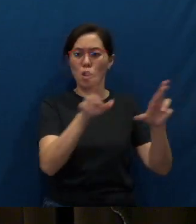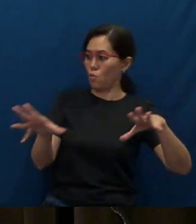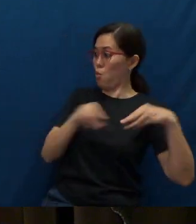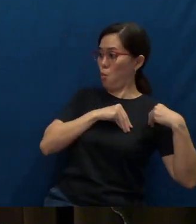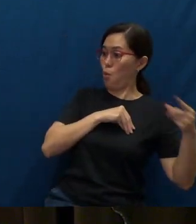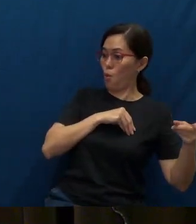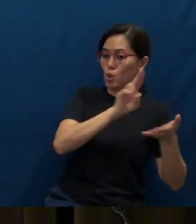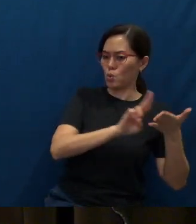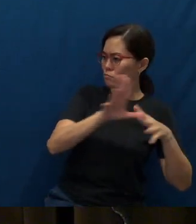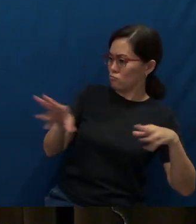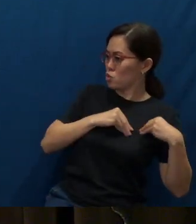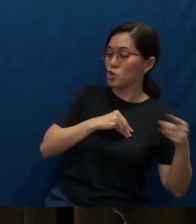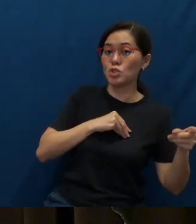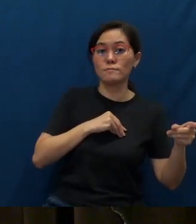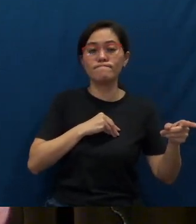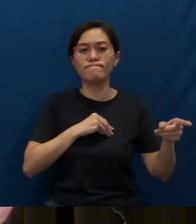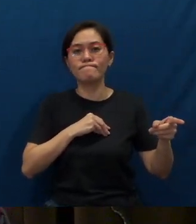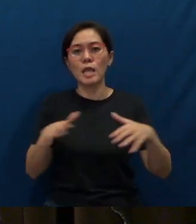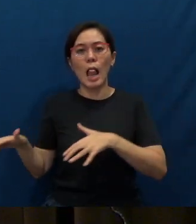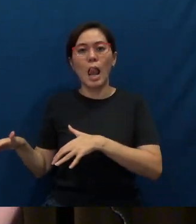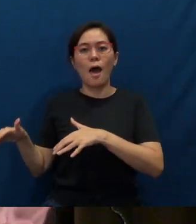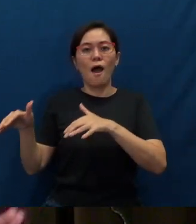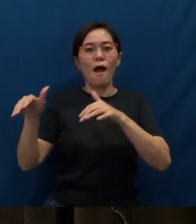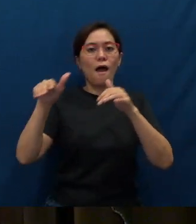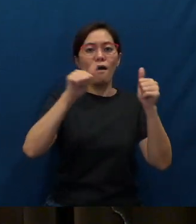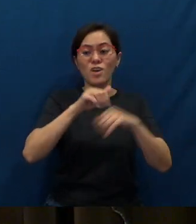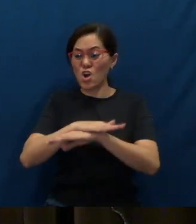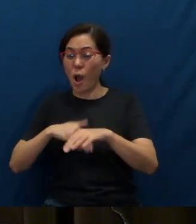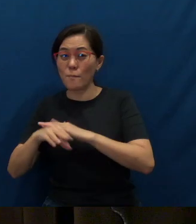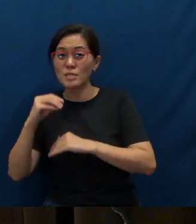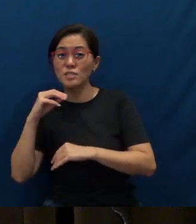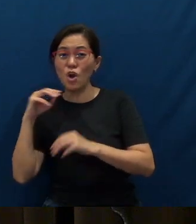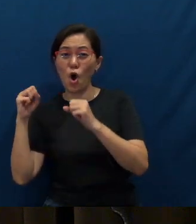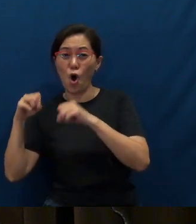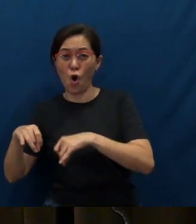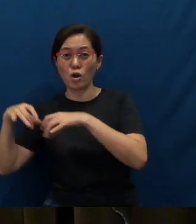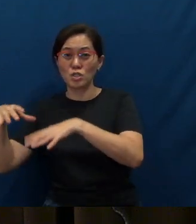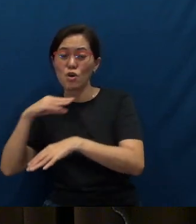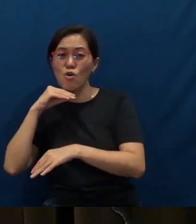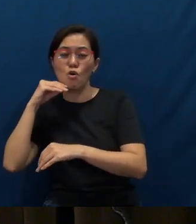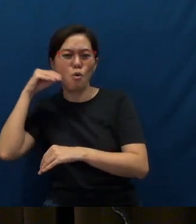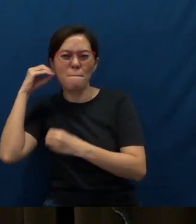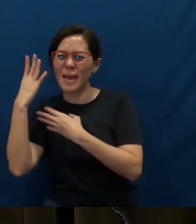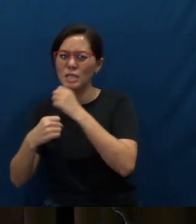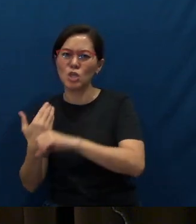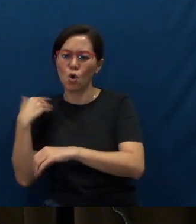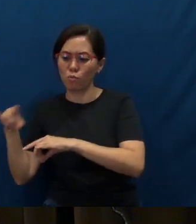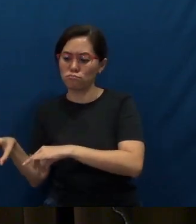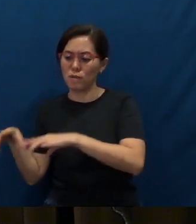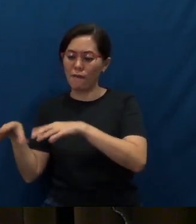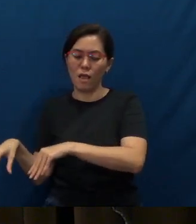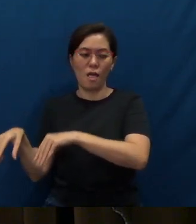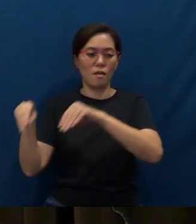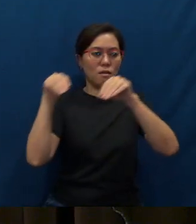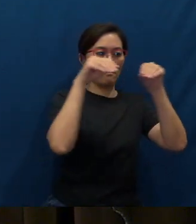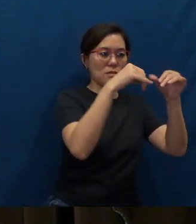And he left the comforts of home in Australia many years ago, and He is now in Central Asia.